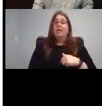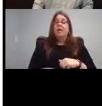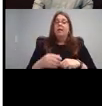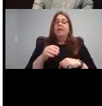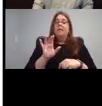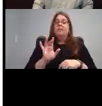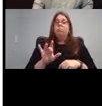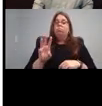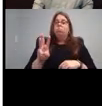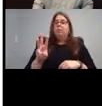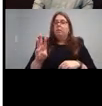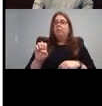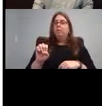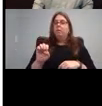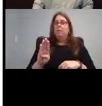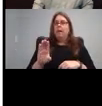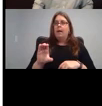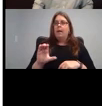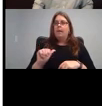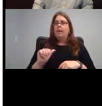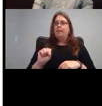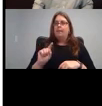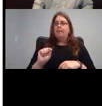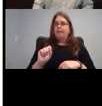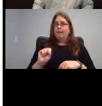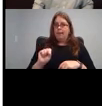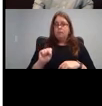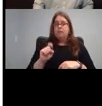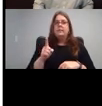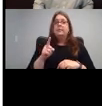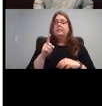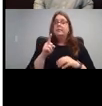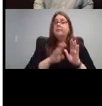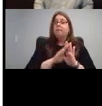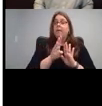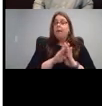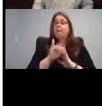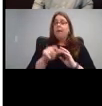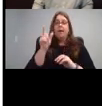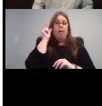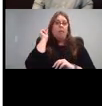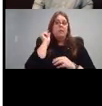designed by Gallaudet University, which is the looks